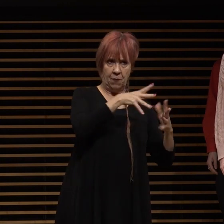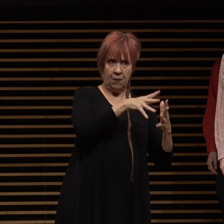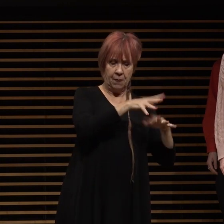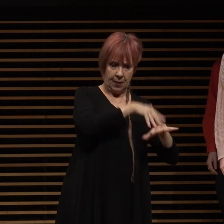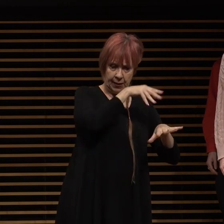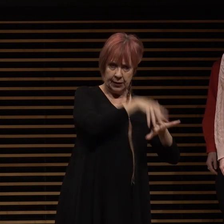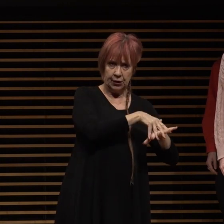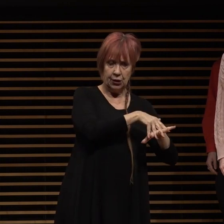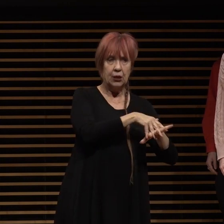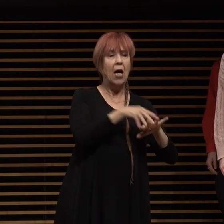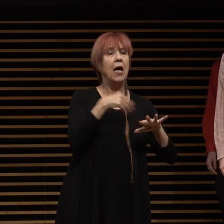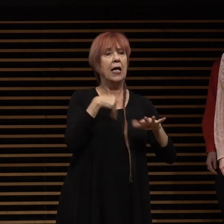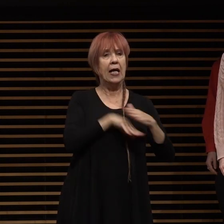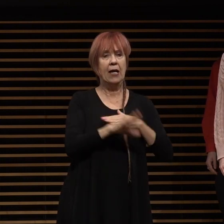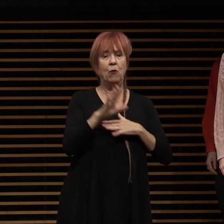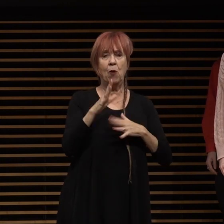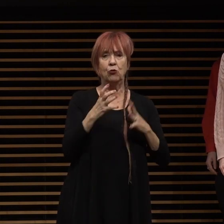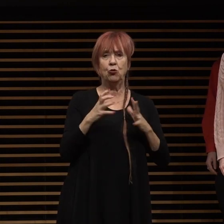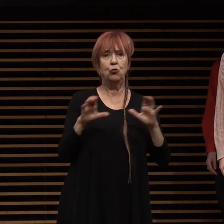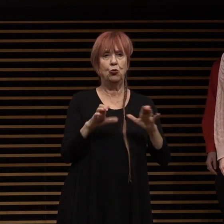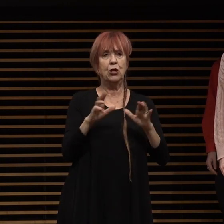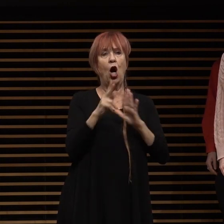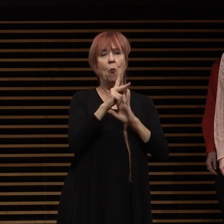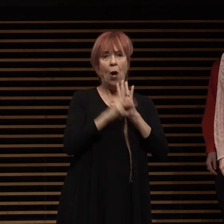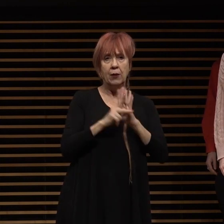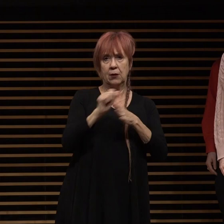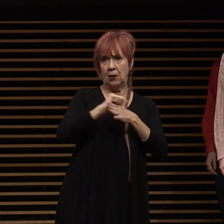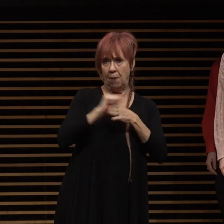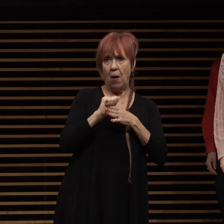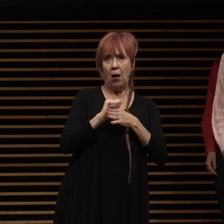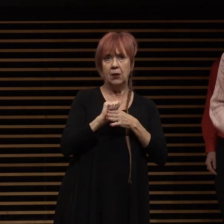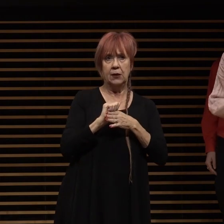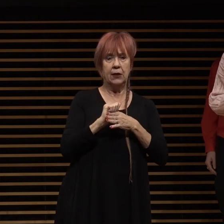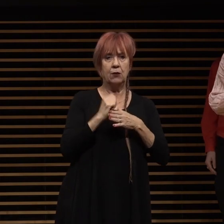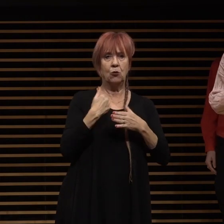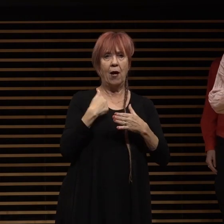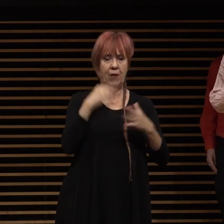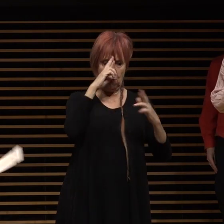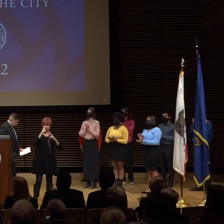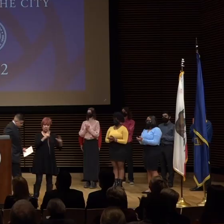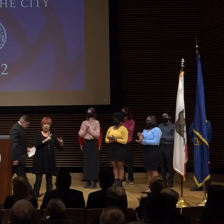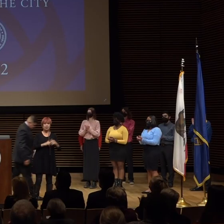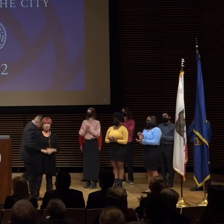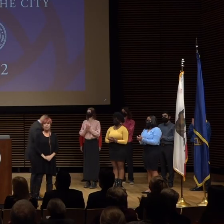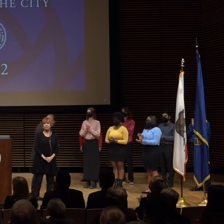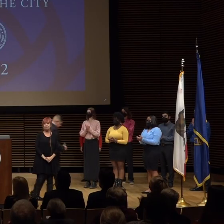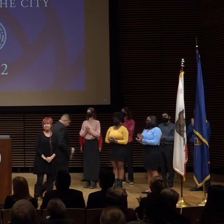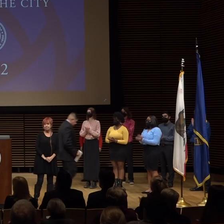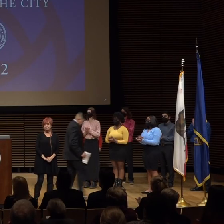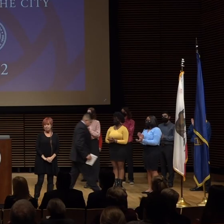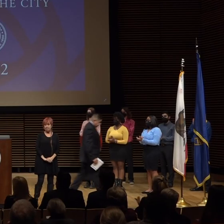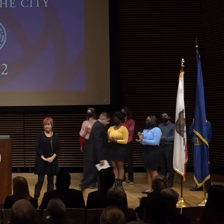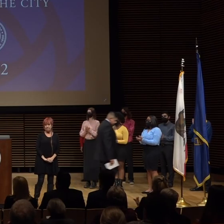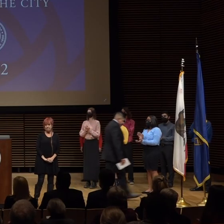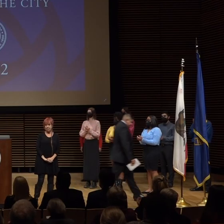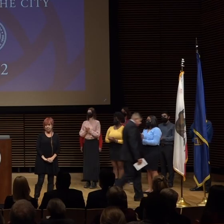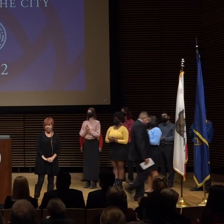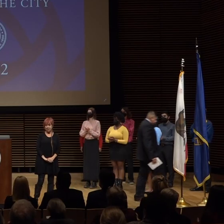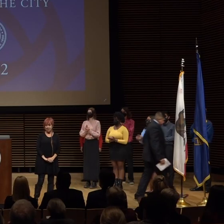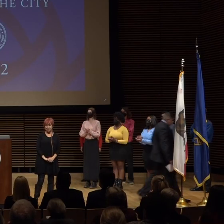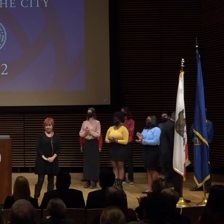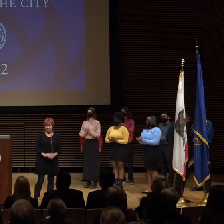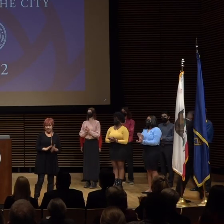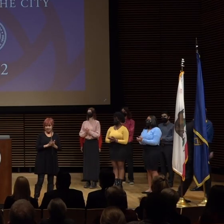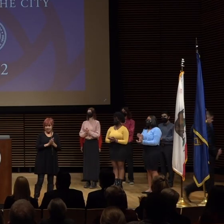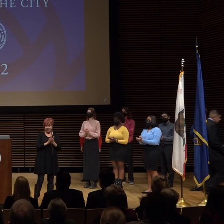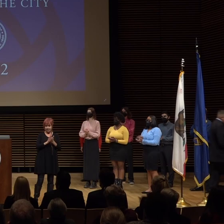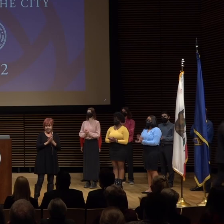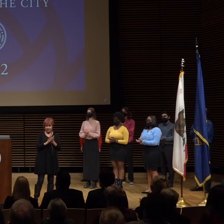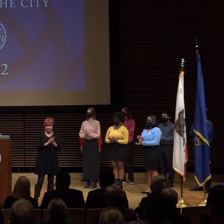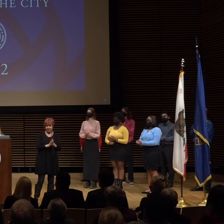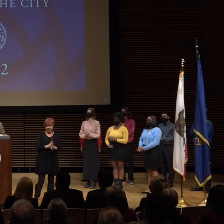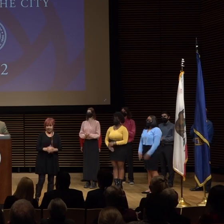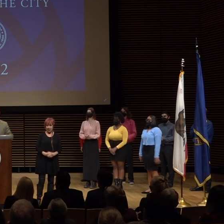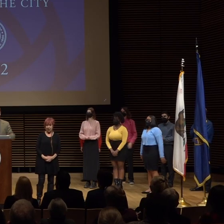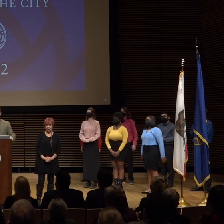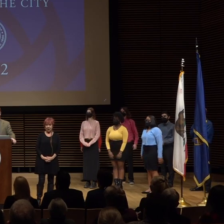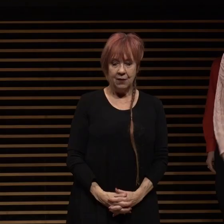and policies thank you